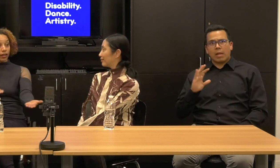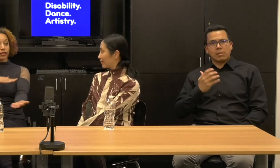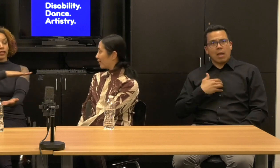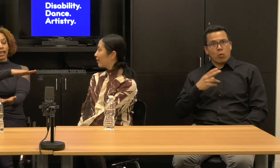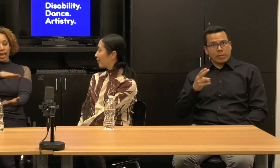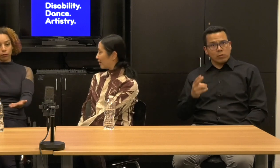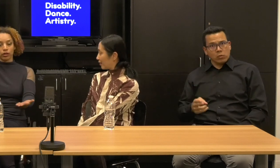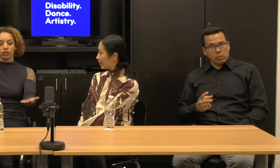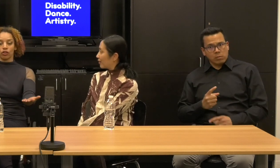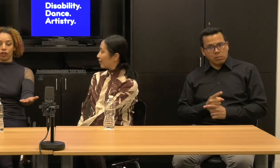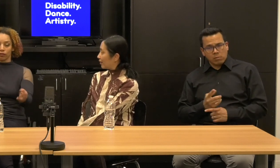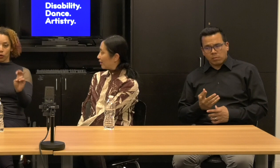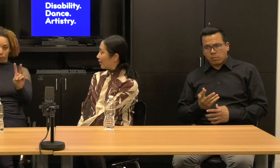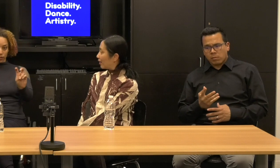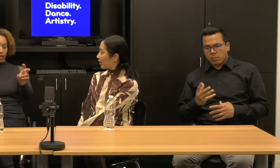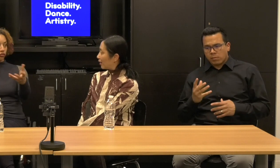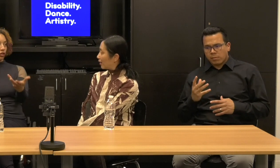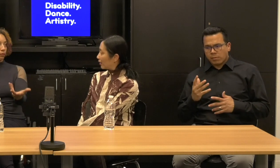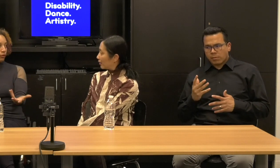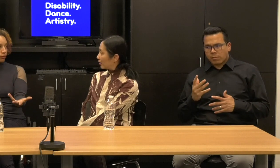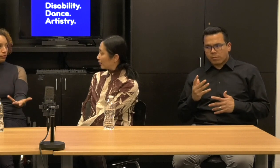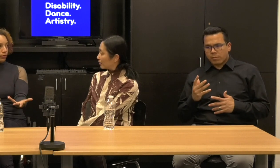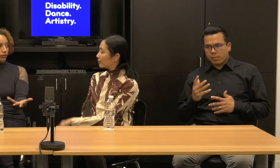right? The language of pedestrian movement.